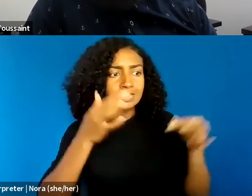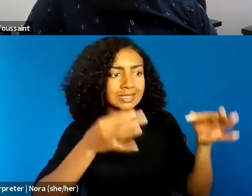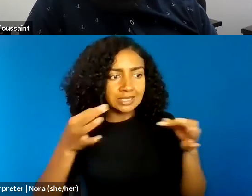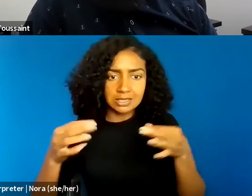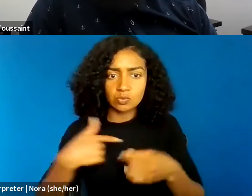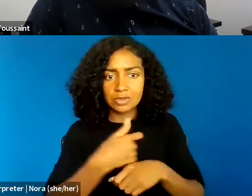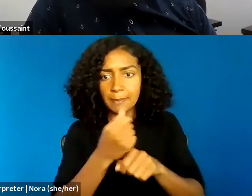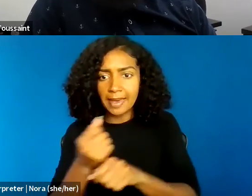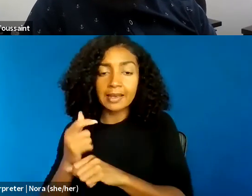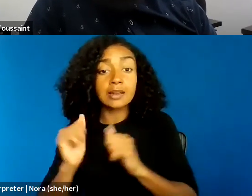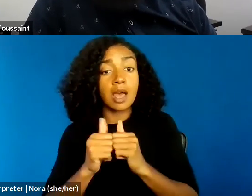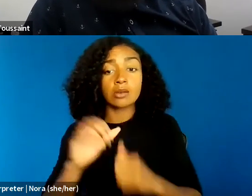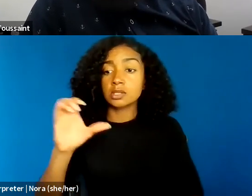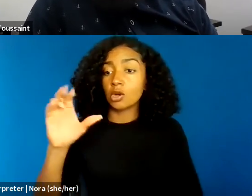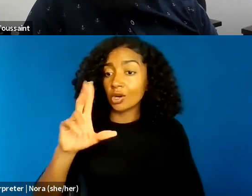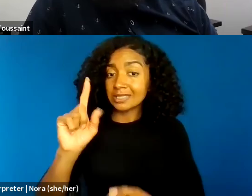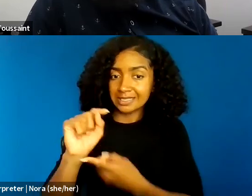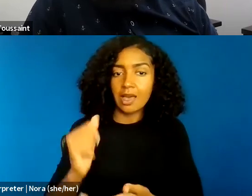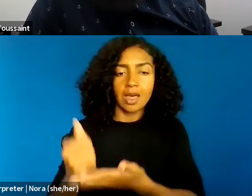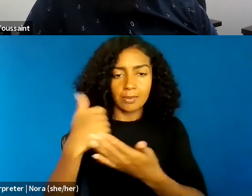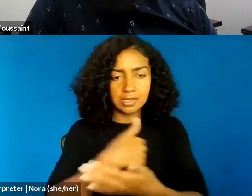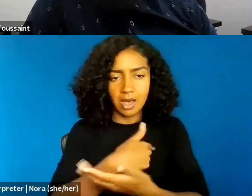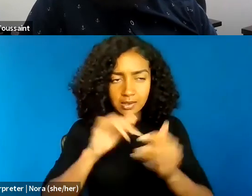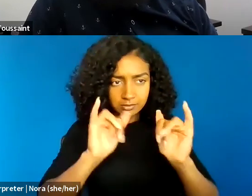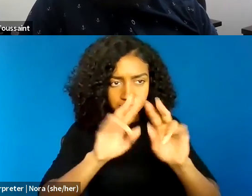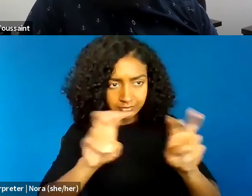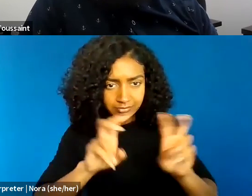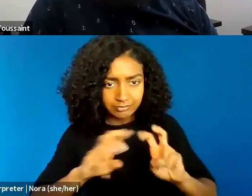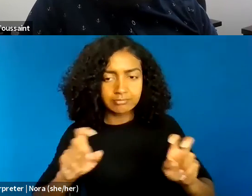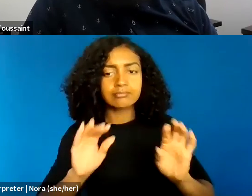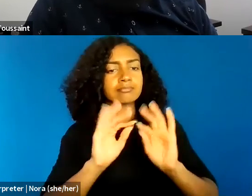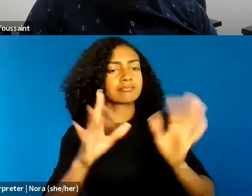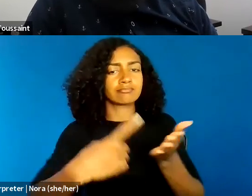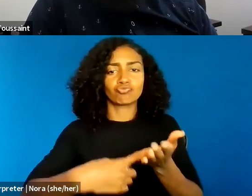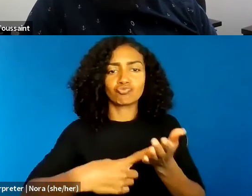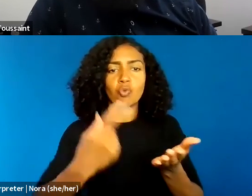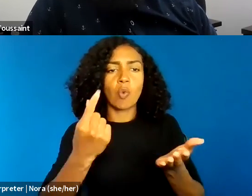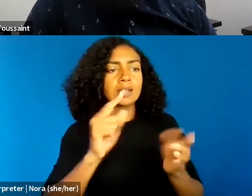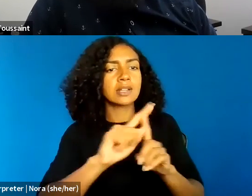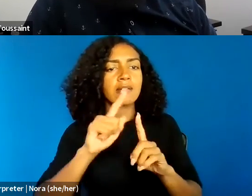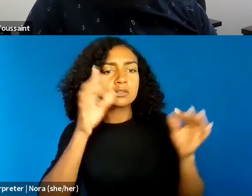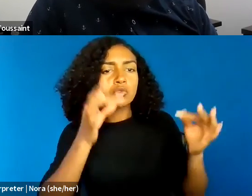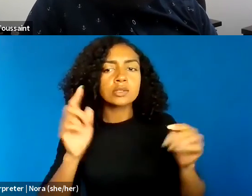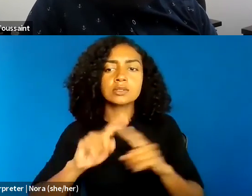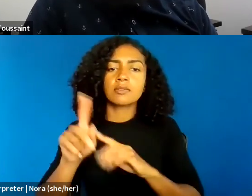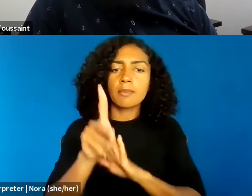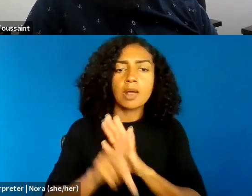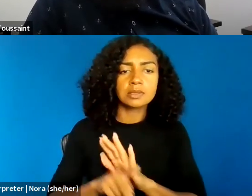in articulating what those different choices, or different policies, or different approaches